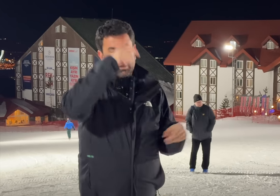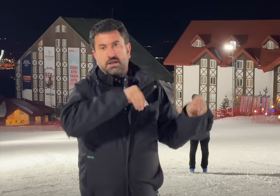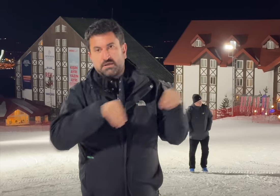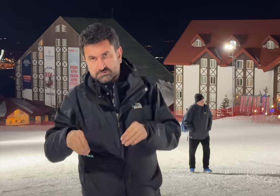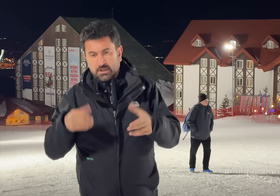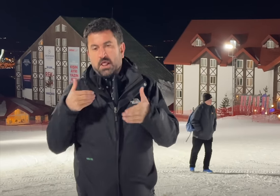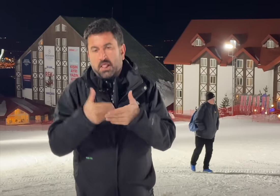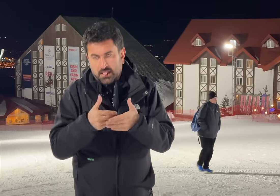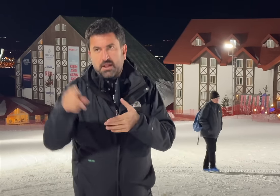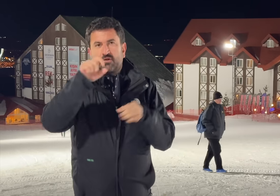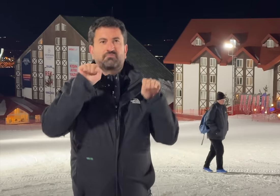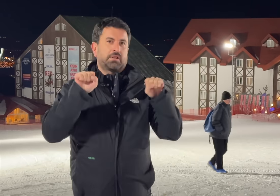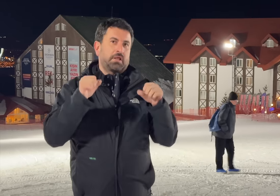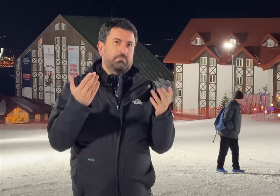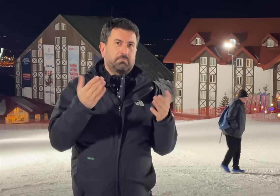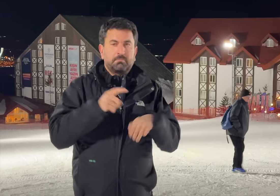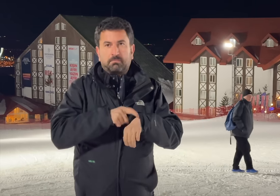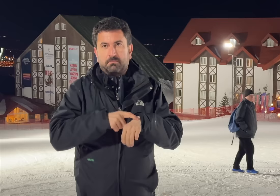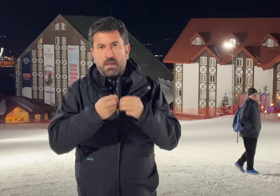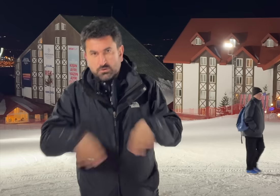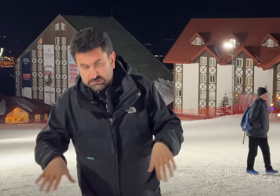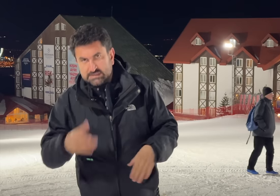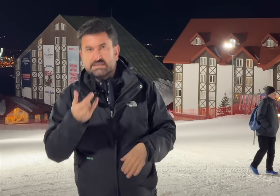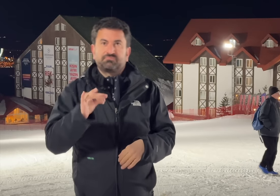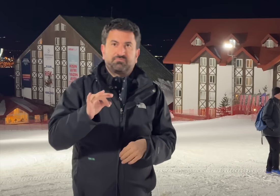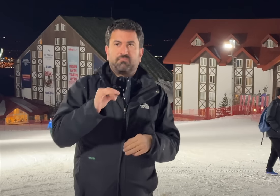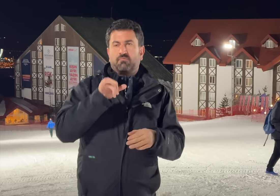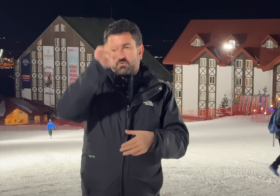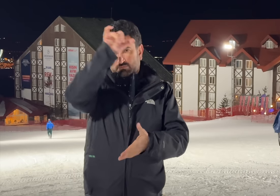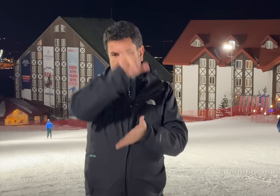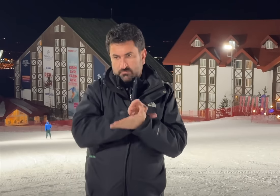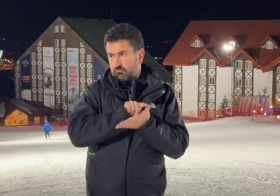possible for some due to time constraints. Having to fly in and